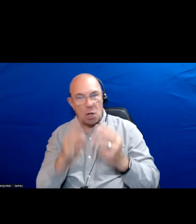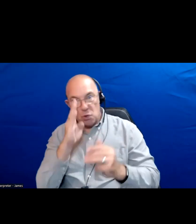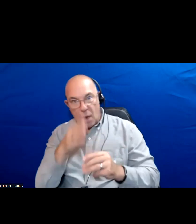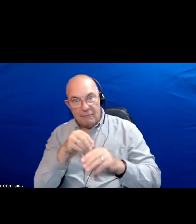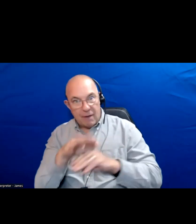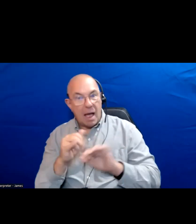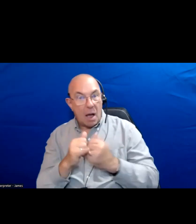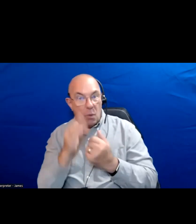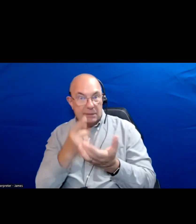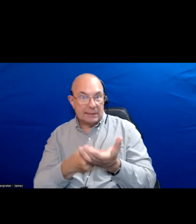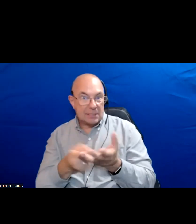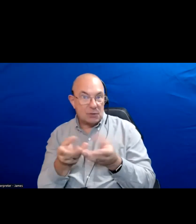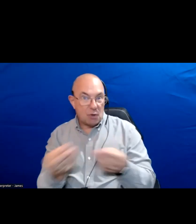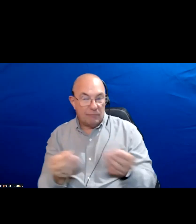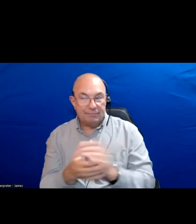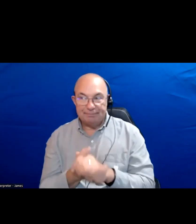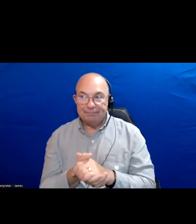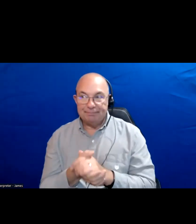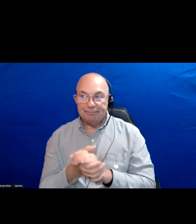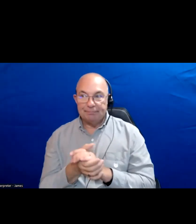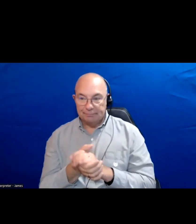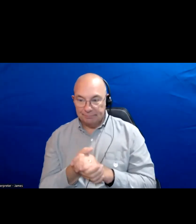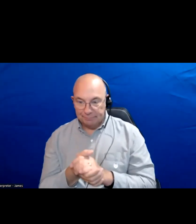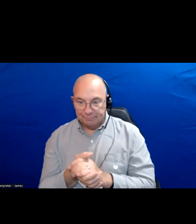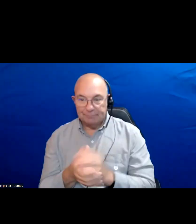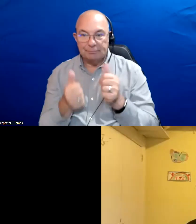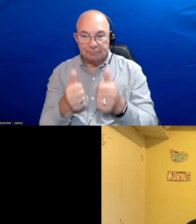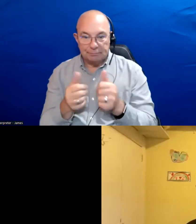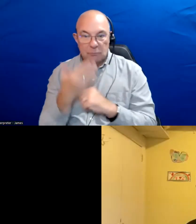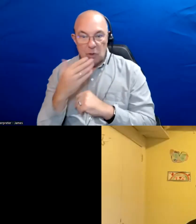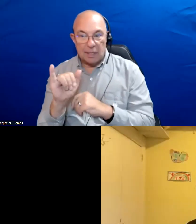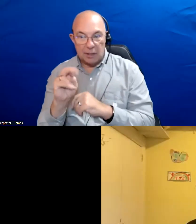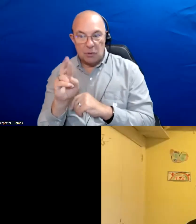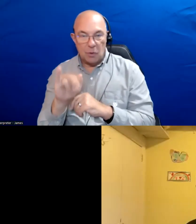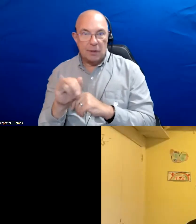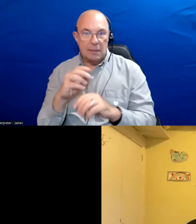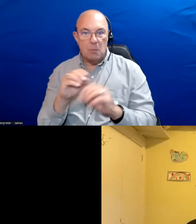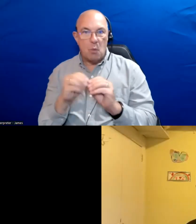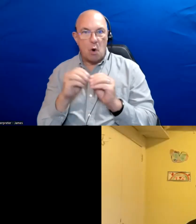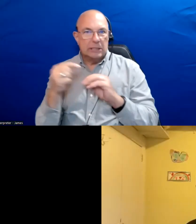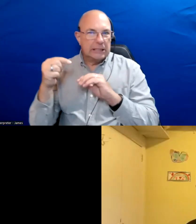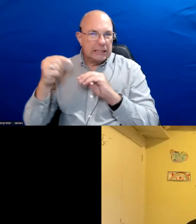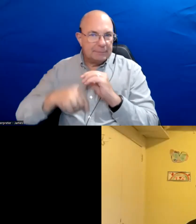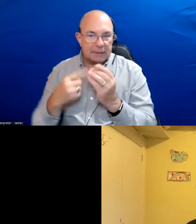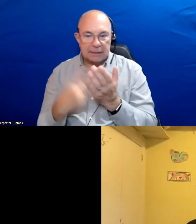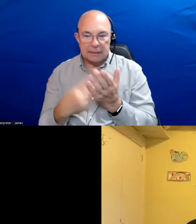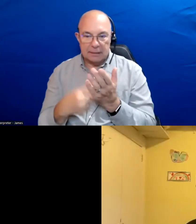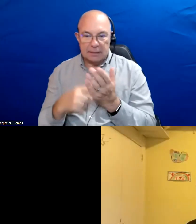going to address them. That is great, Inori so much to dive deeper into some really great points and I